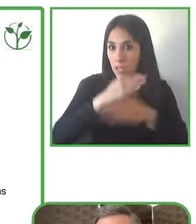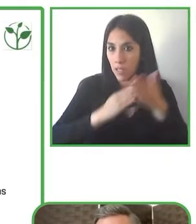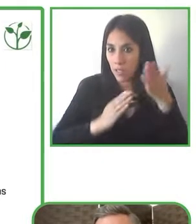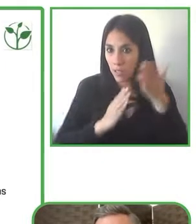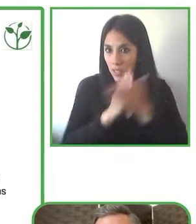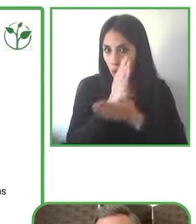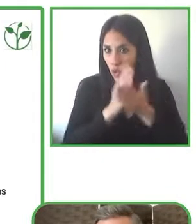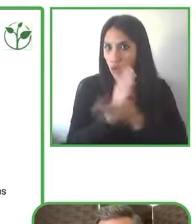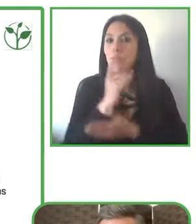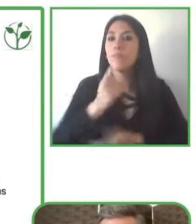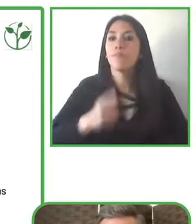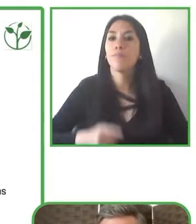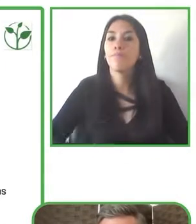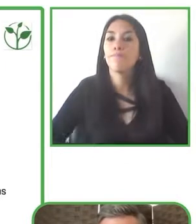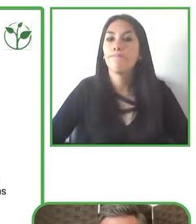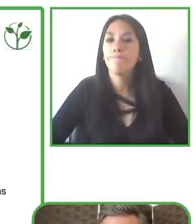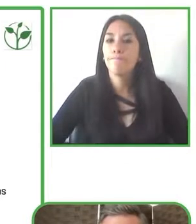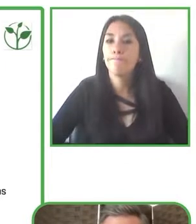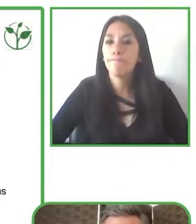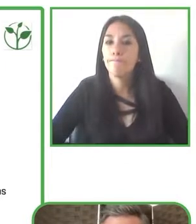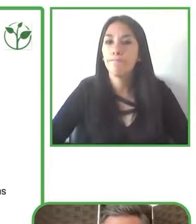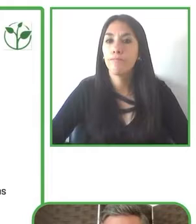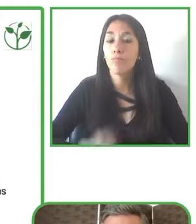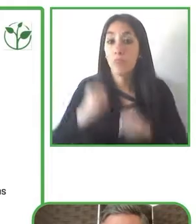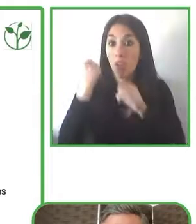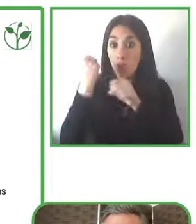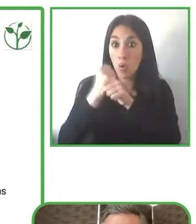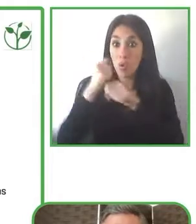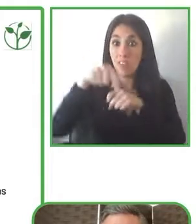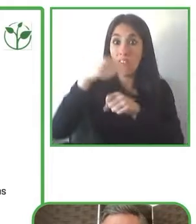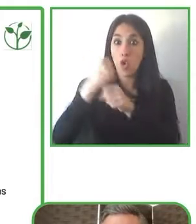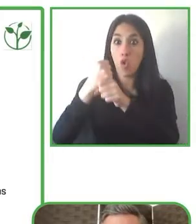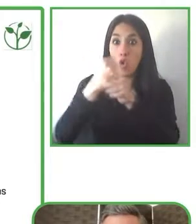And lastly these internal stakeholders also worked